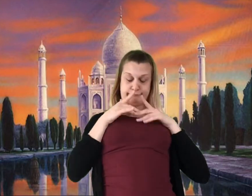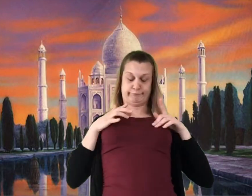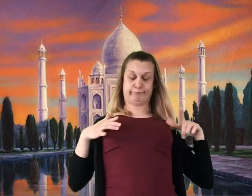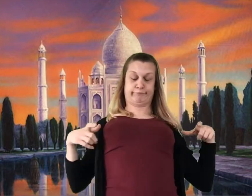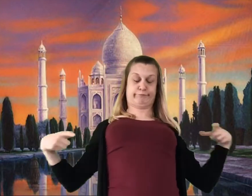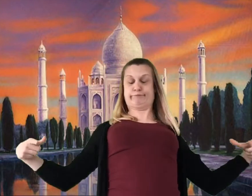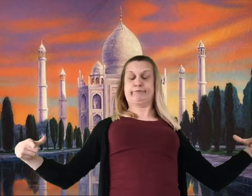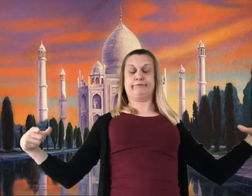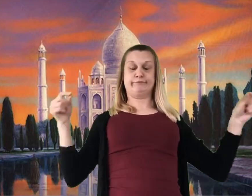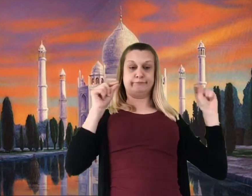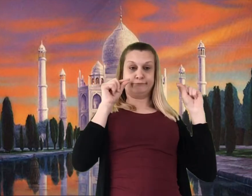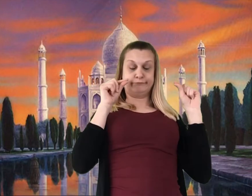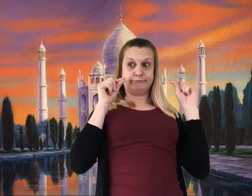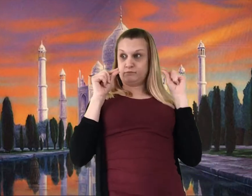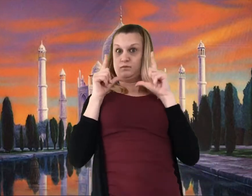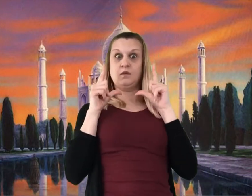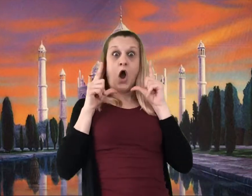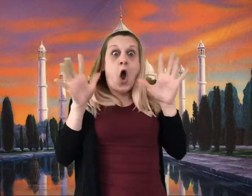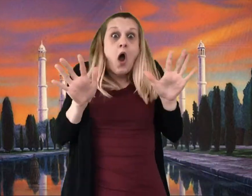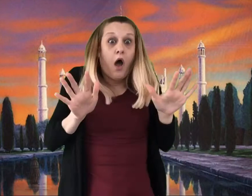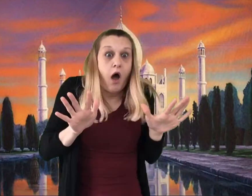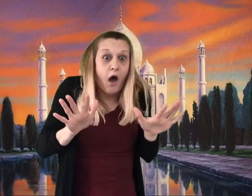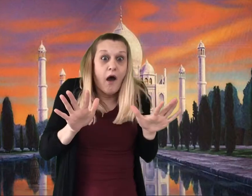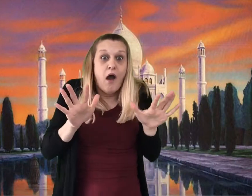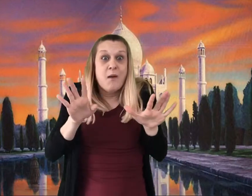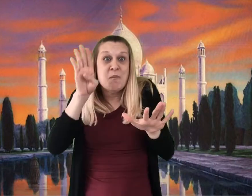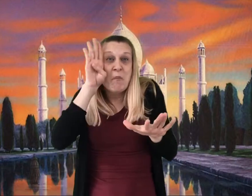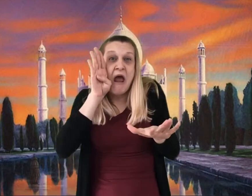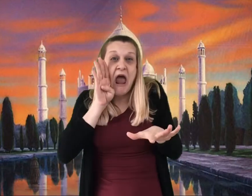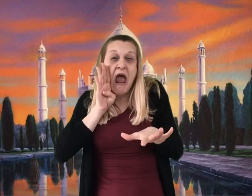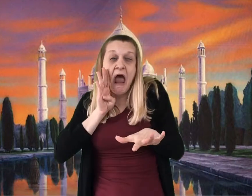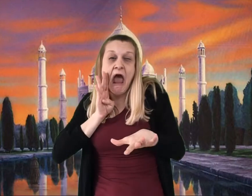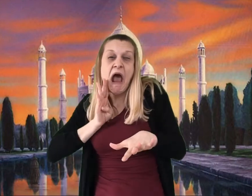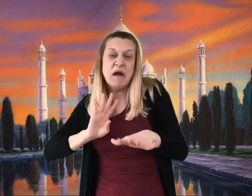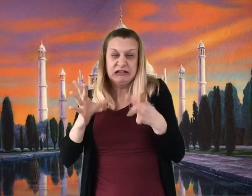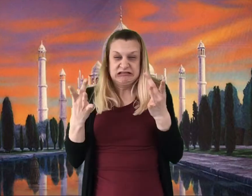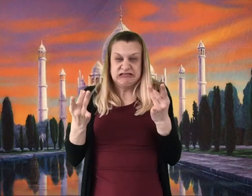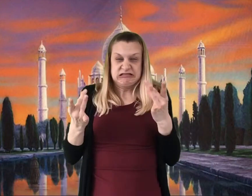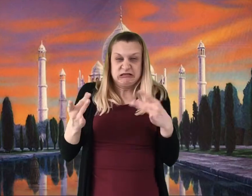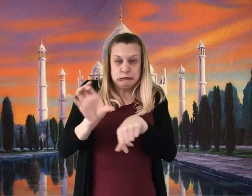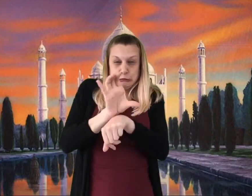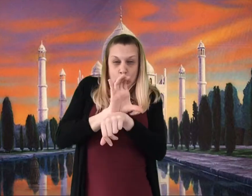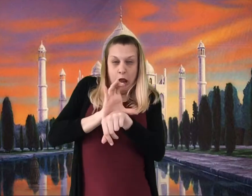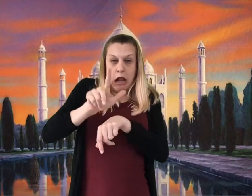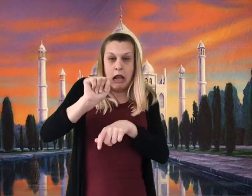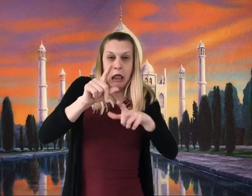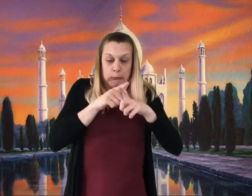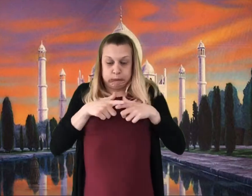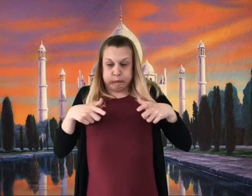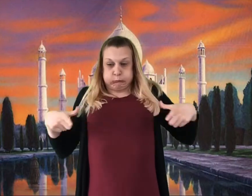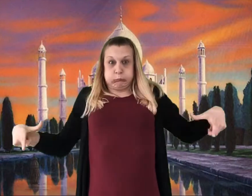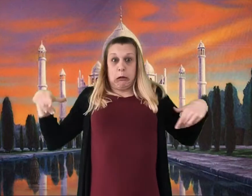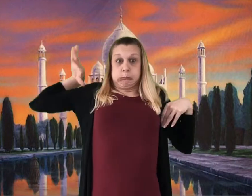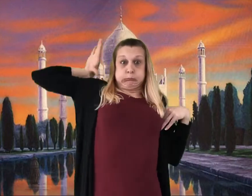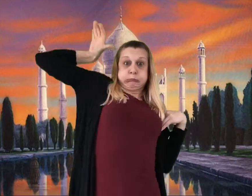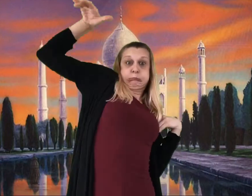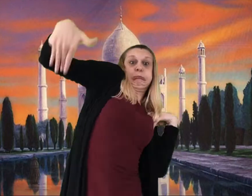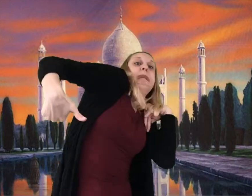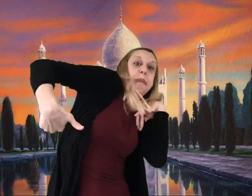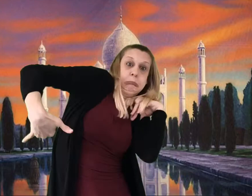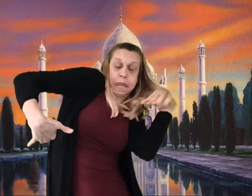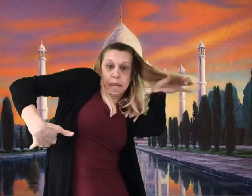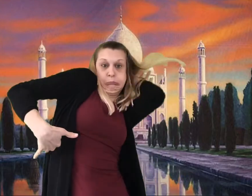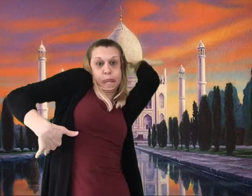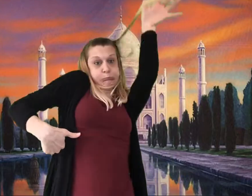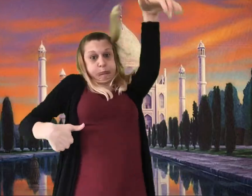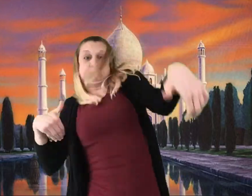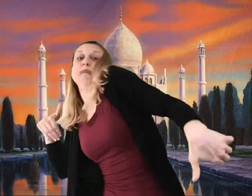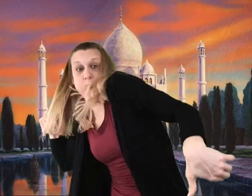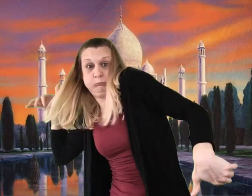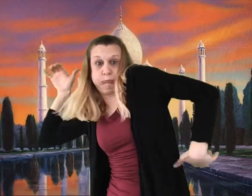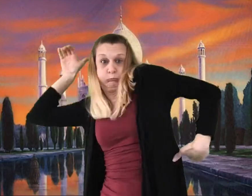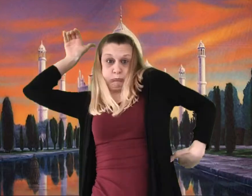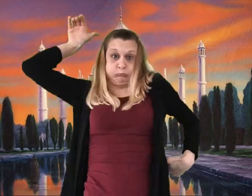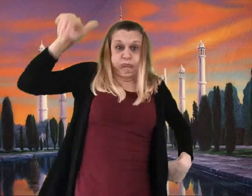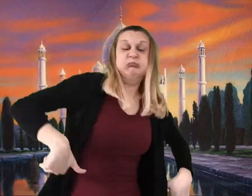woke up to find himself swimming around in a huge brown sticky lake of chocolate.